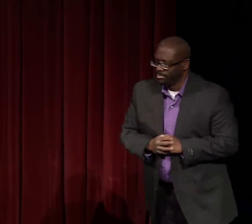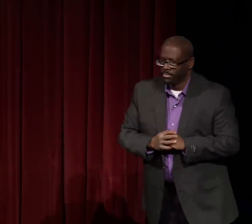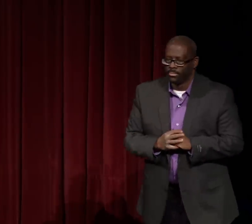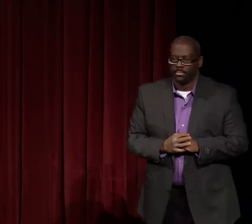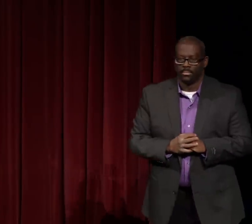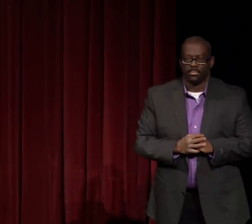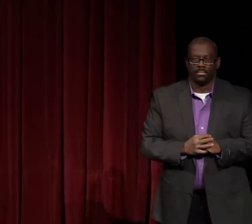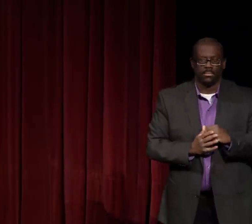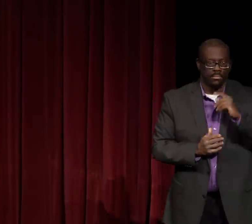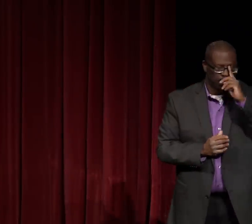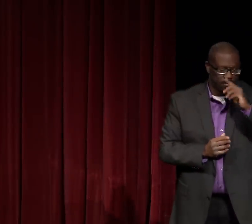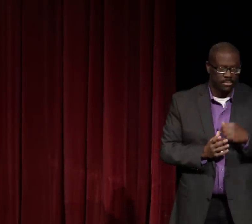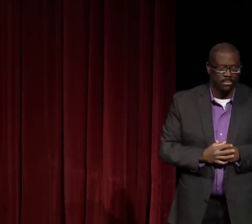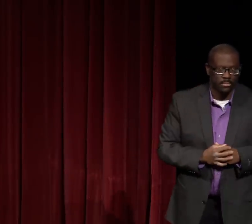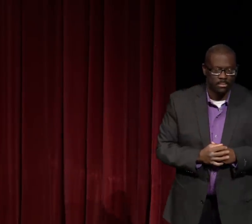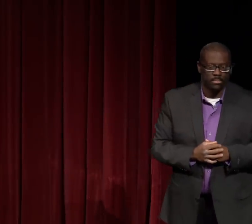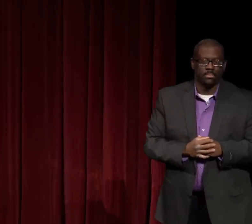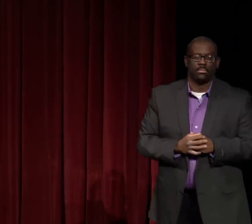for our community college that we were also intending